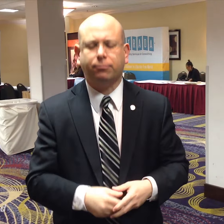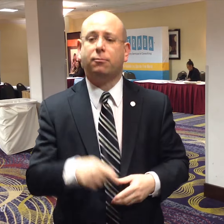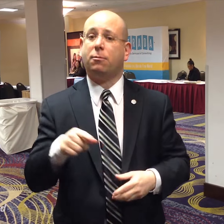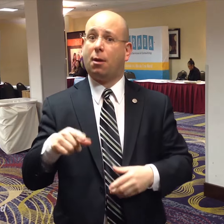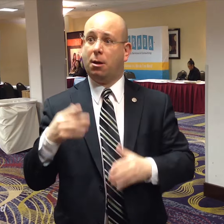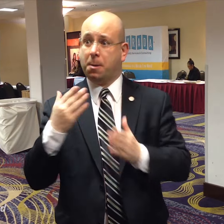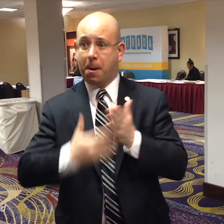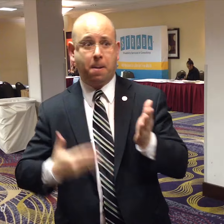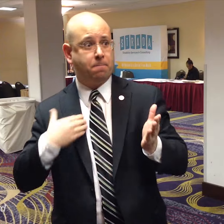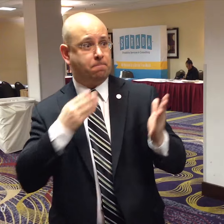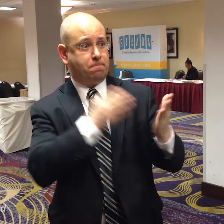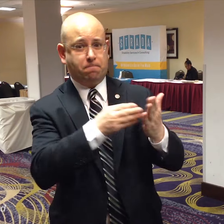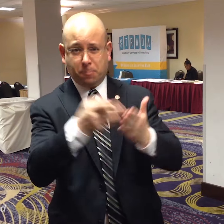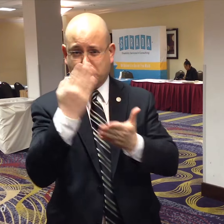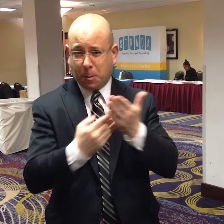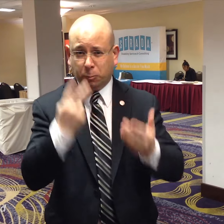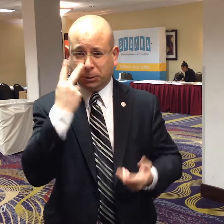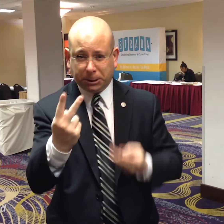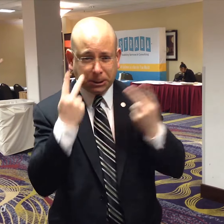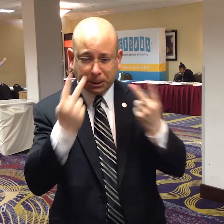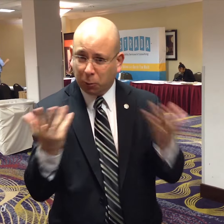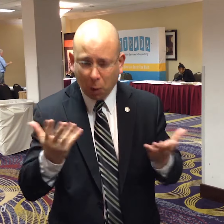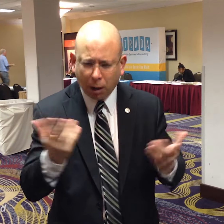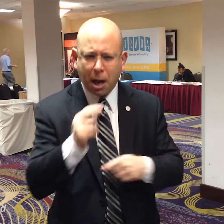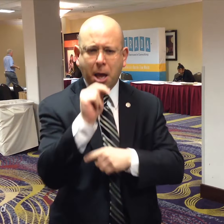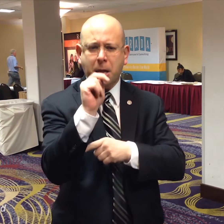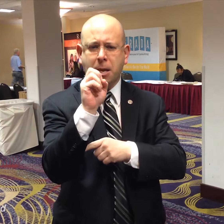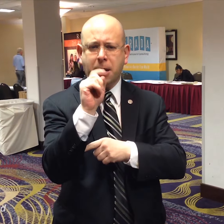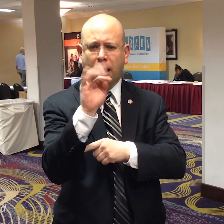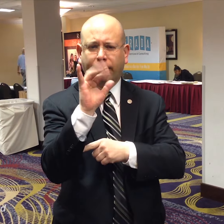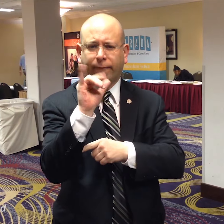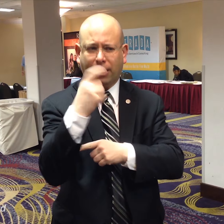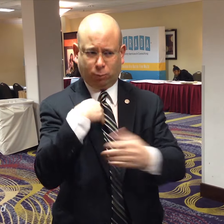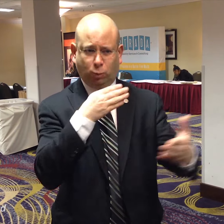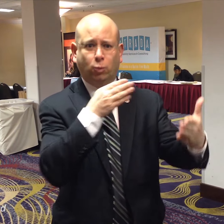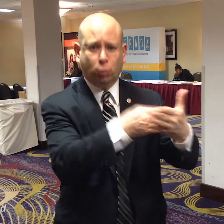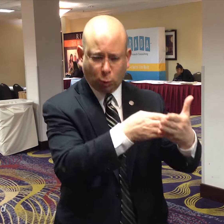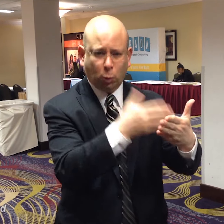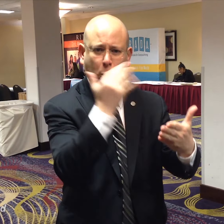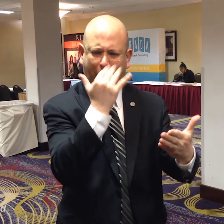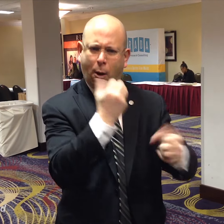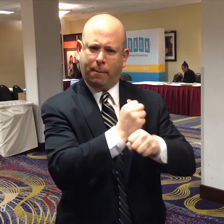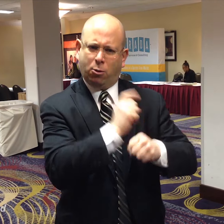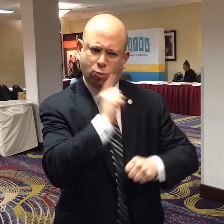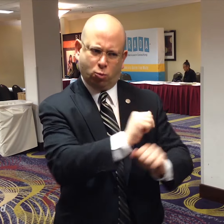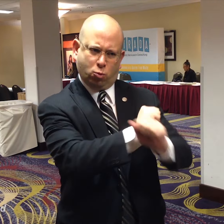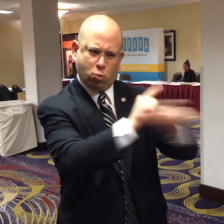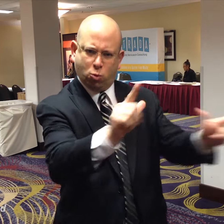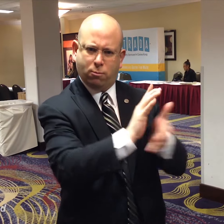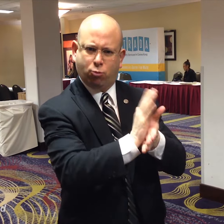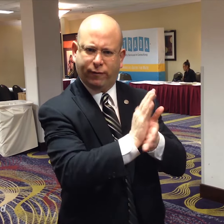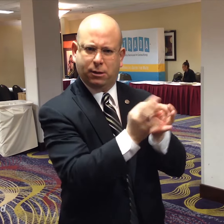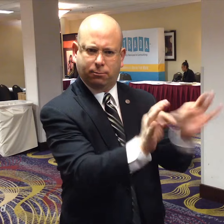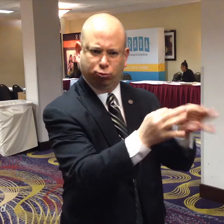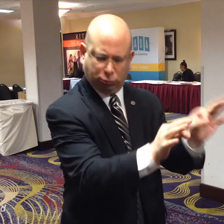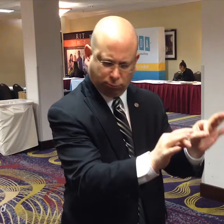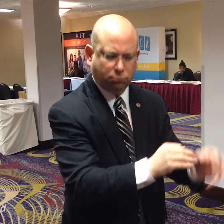Past lawsuits include Netflix, which the NAD sued to ensure that all their movies are captioned